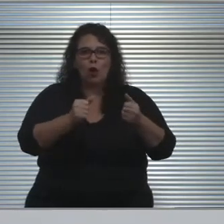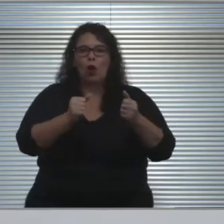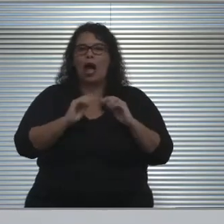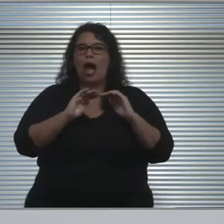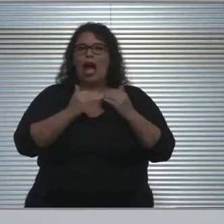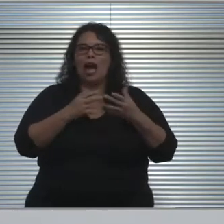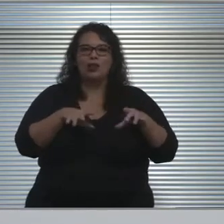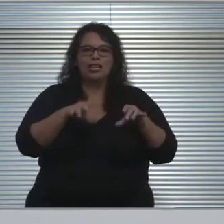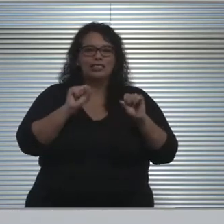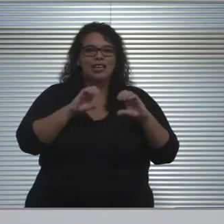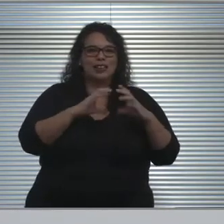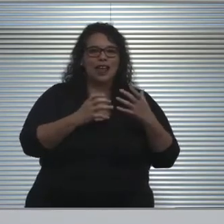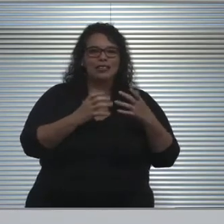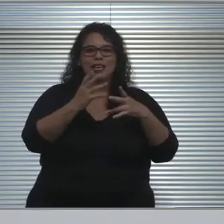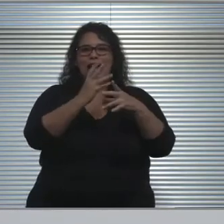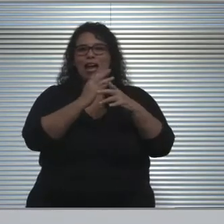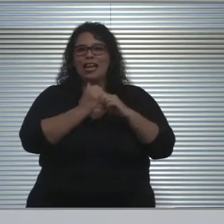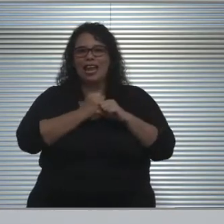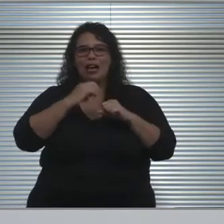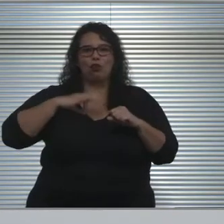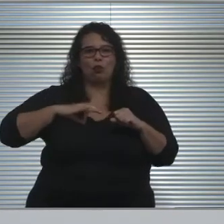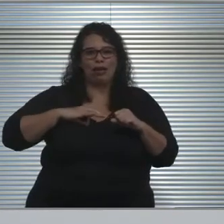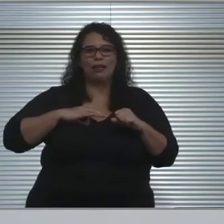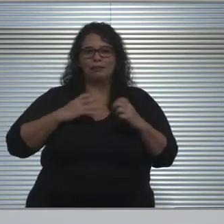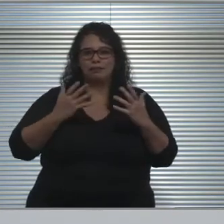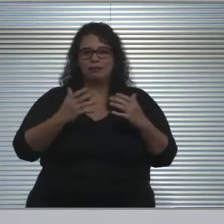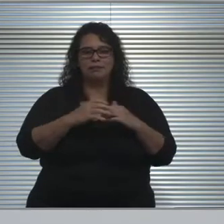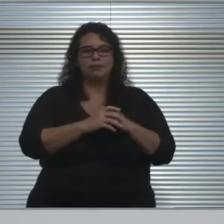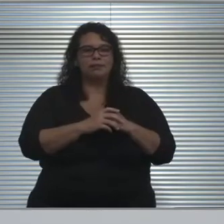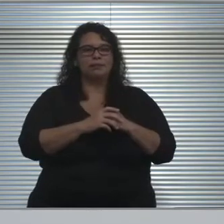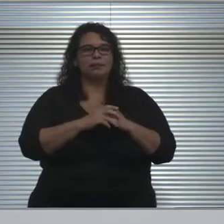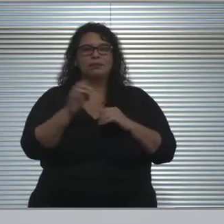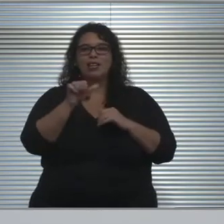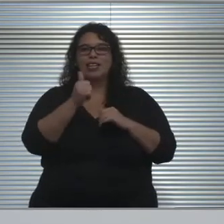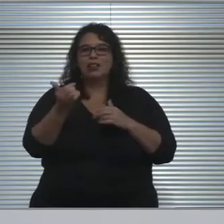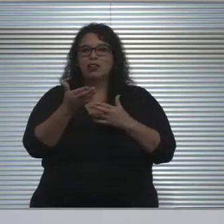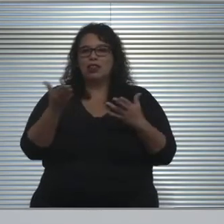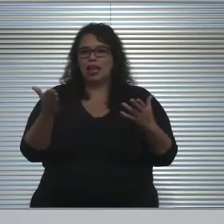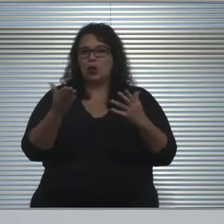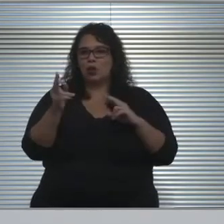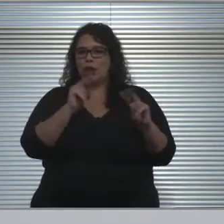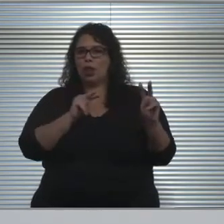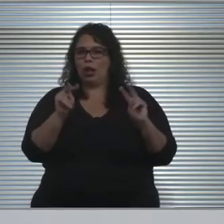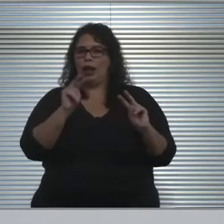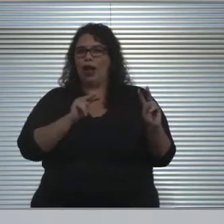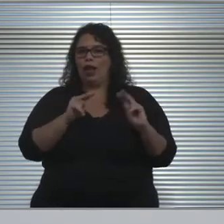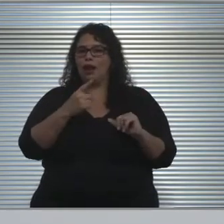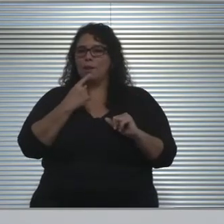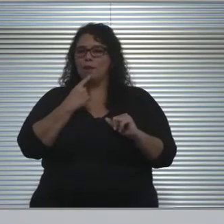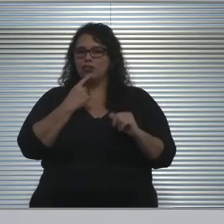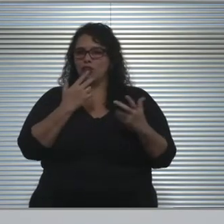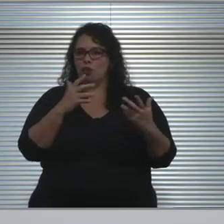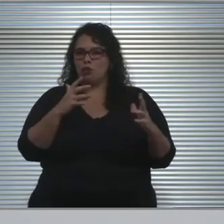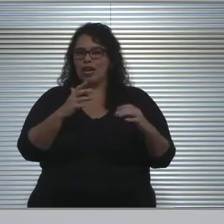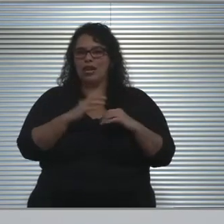and receive credits for classes. The other thing that we'll be looking at, and I've mentioned it already is our early study